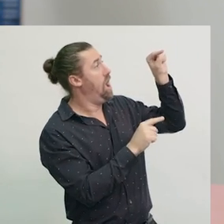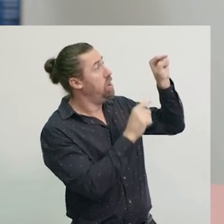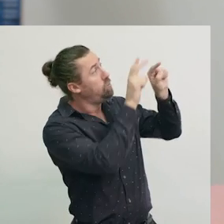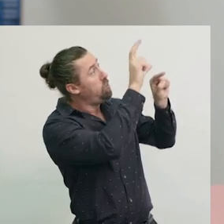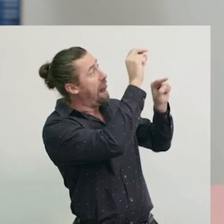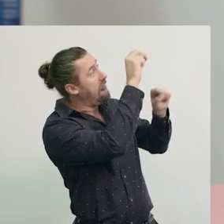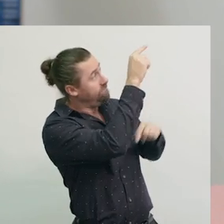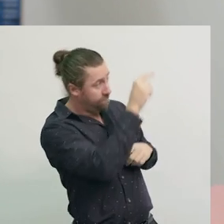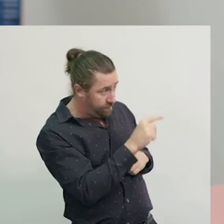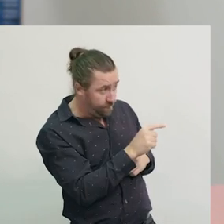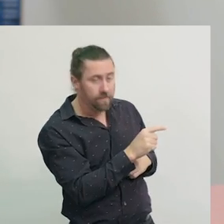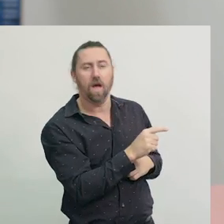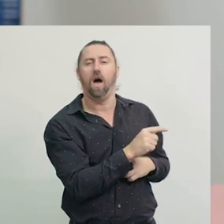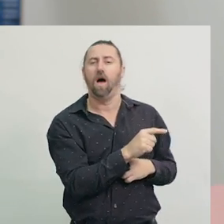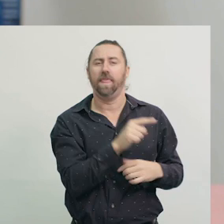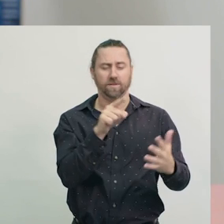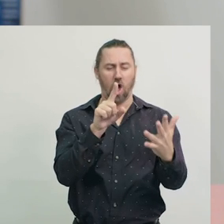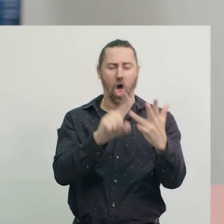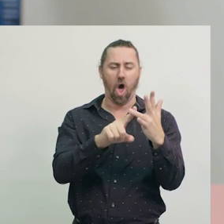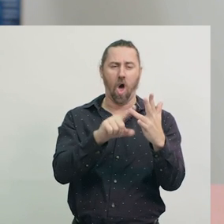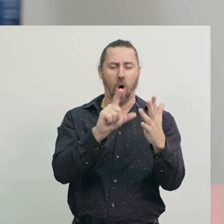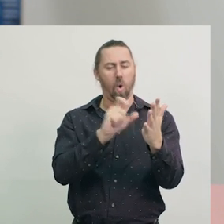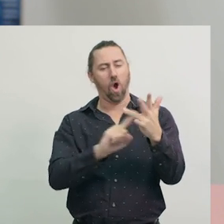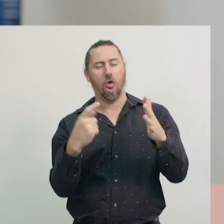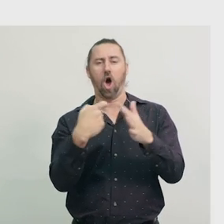it’s known as an o’clock time.